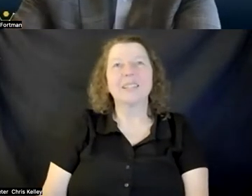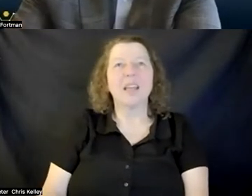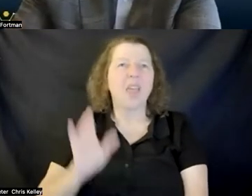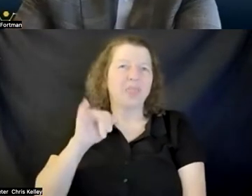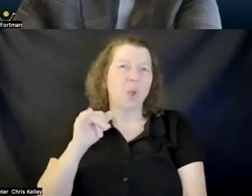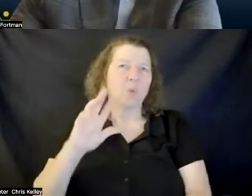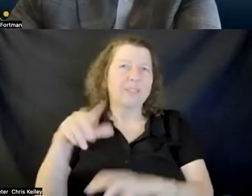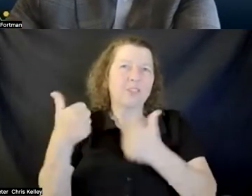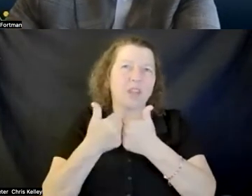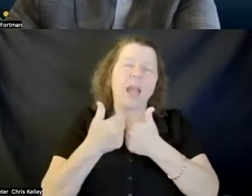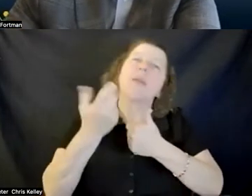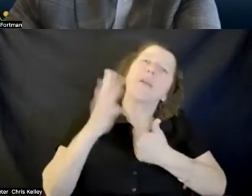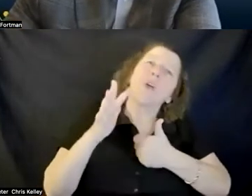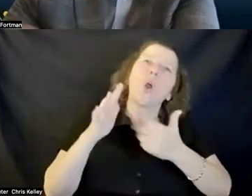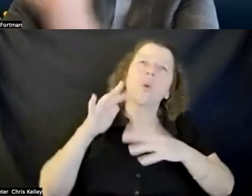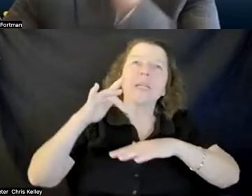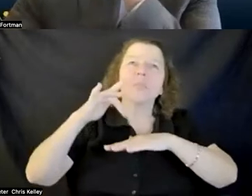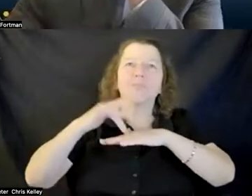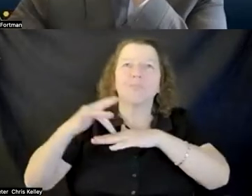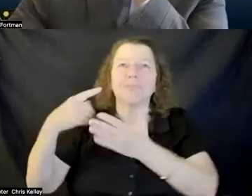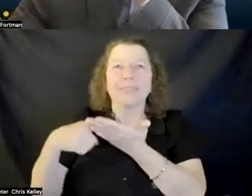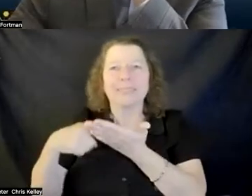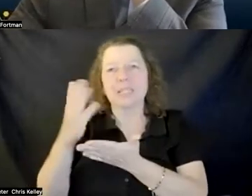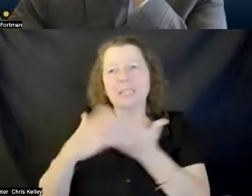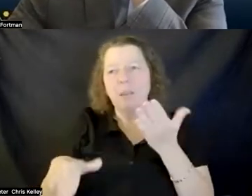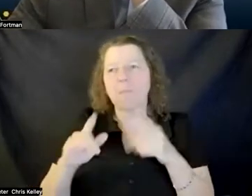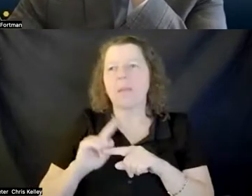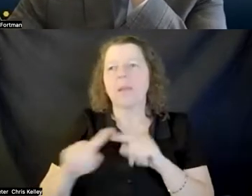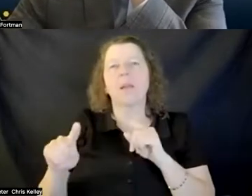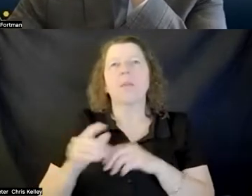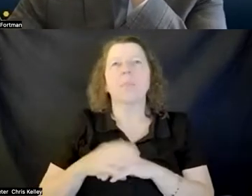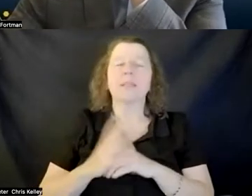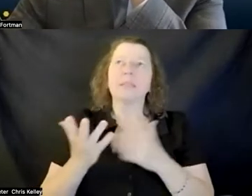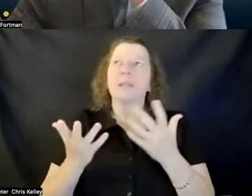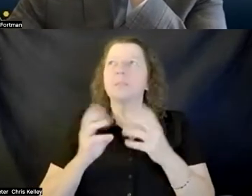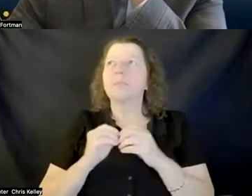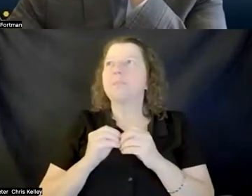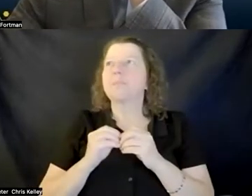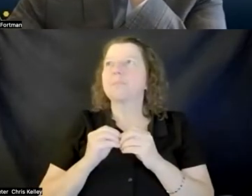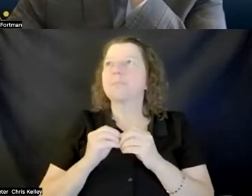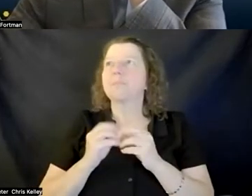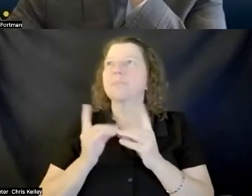we've already touched on them a little bit pam's section but maybe more specifically uh an area